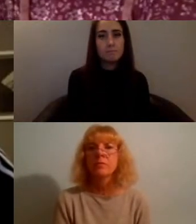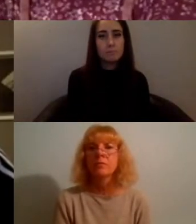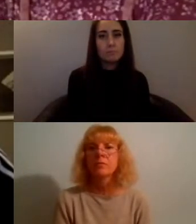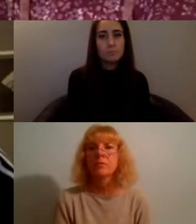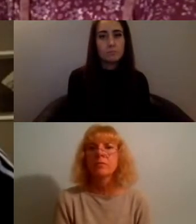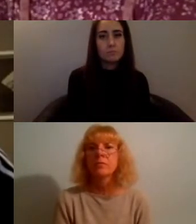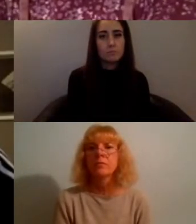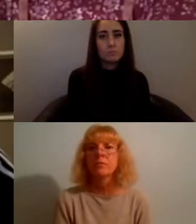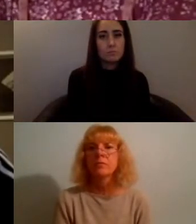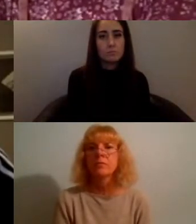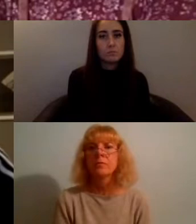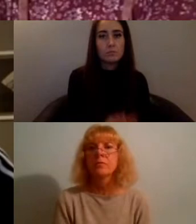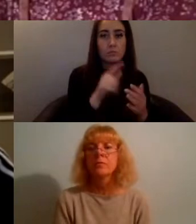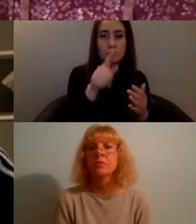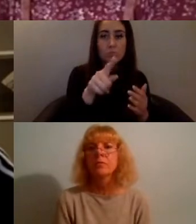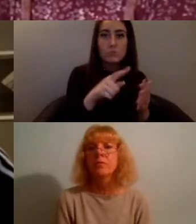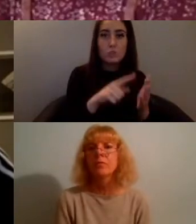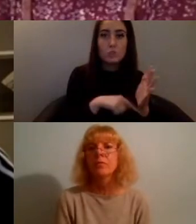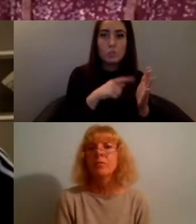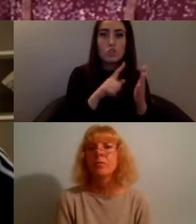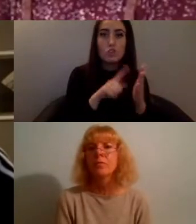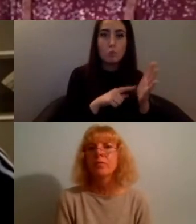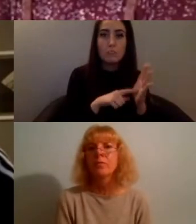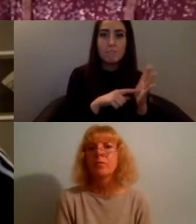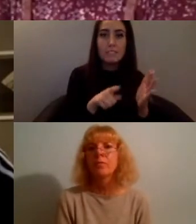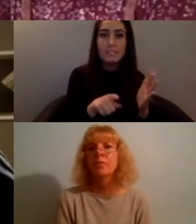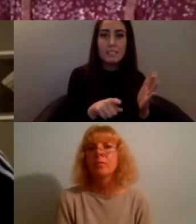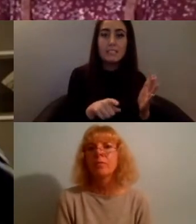i'll be really short and just say it would it would be something like